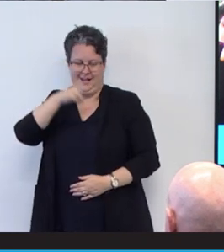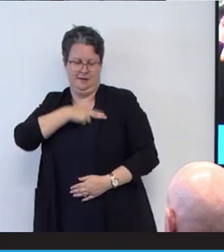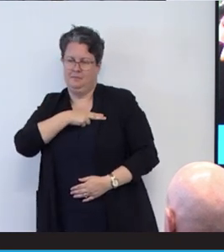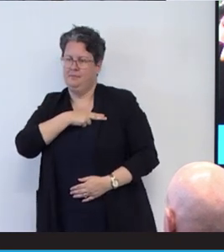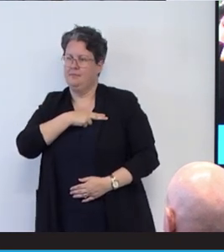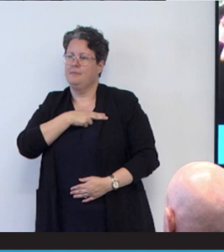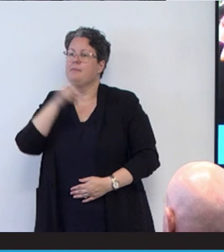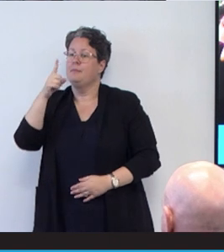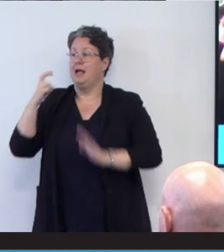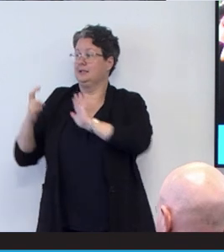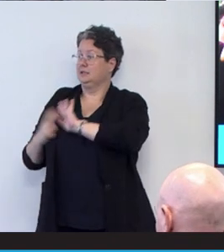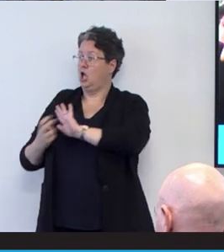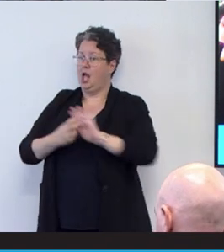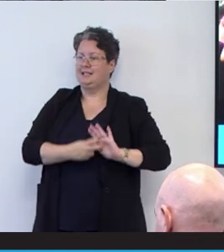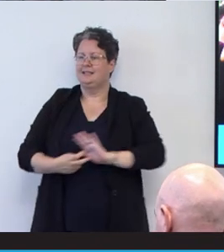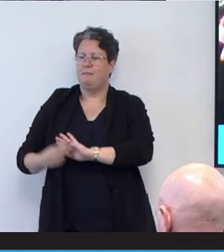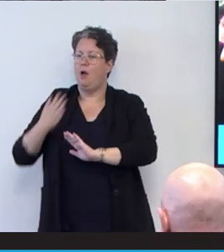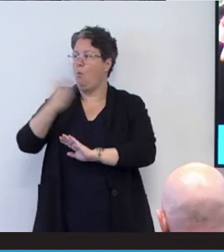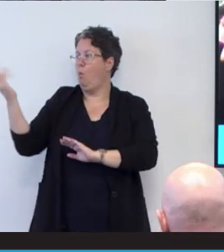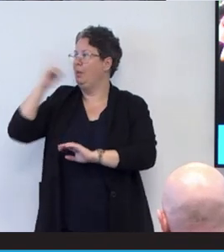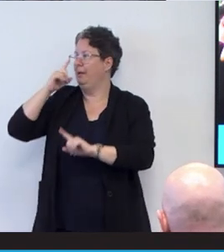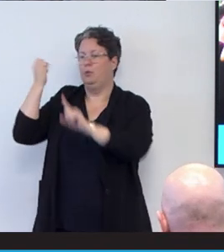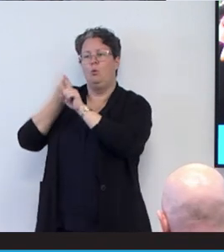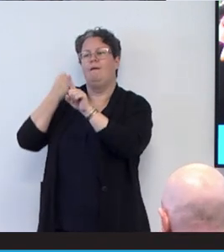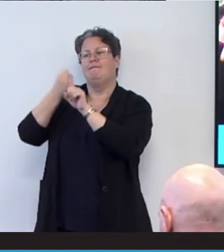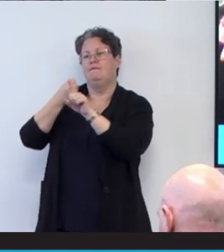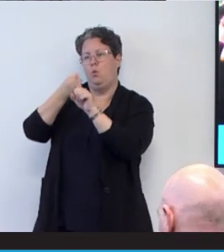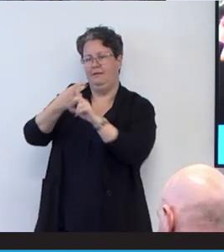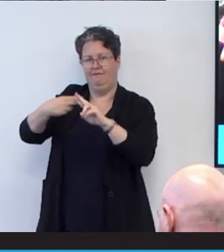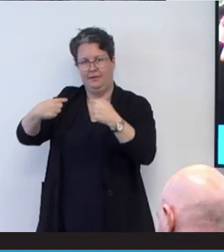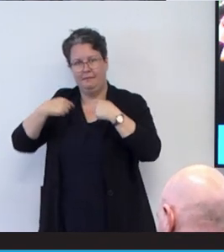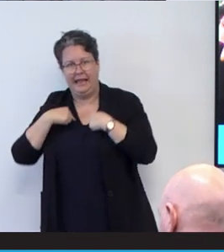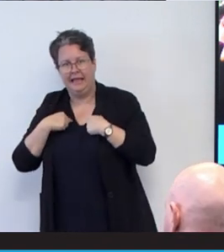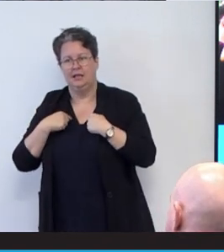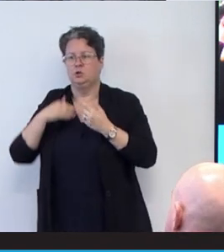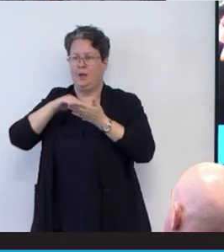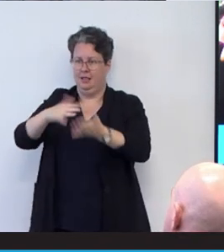people who fought for me, who played a part in my journey and who helped me get here.